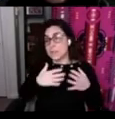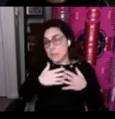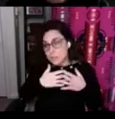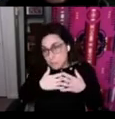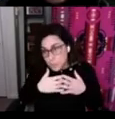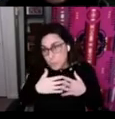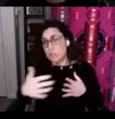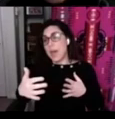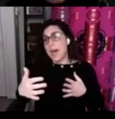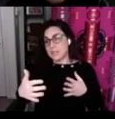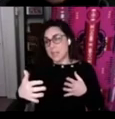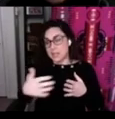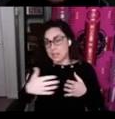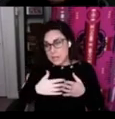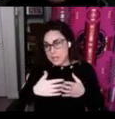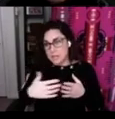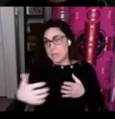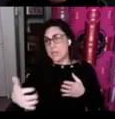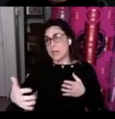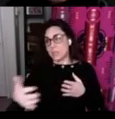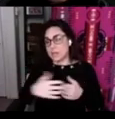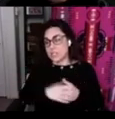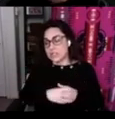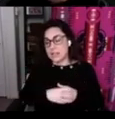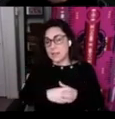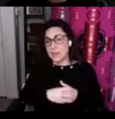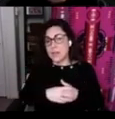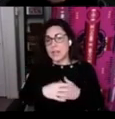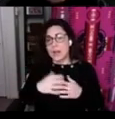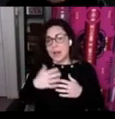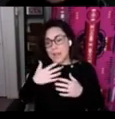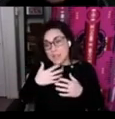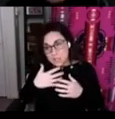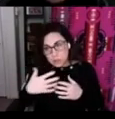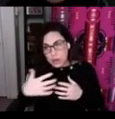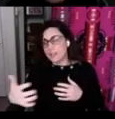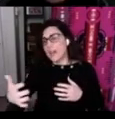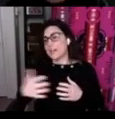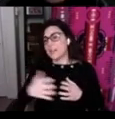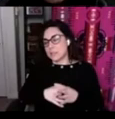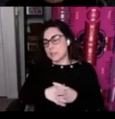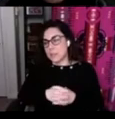able to push past that intermediate speaking and proficiency level and to track that and to be able